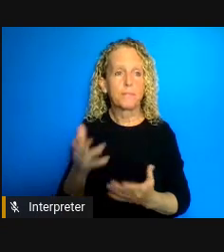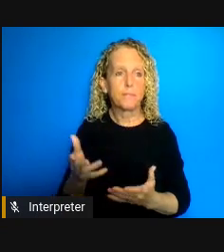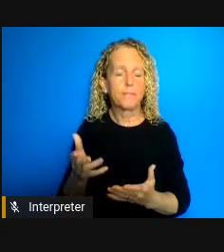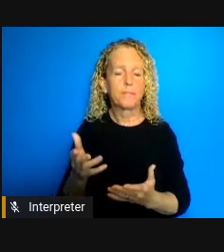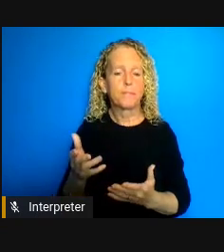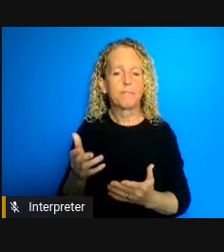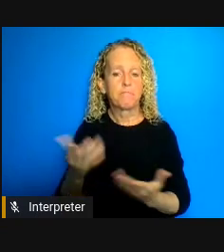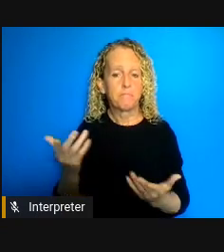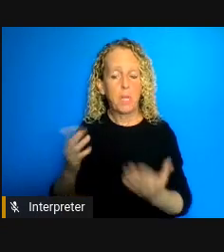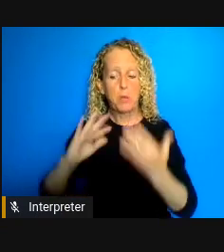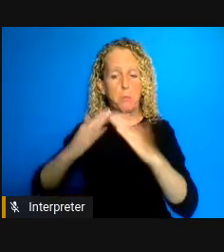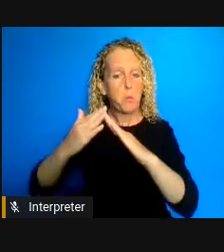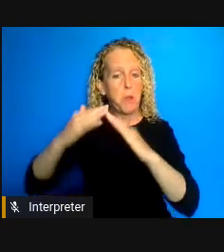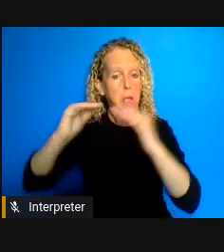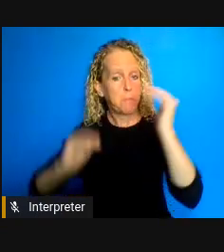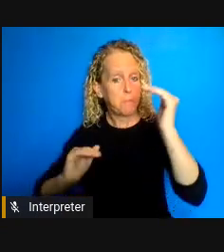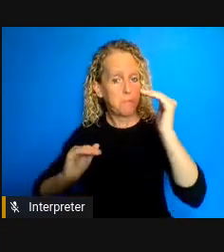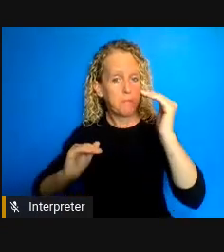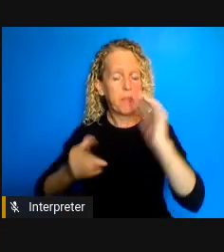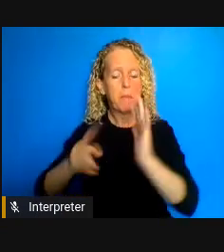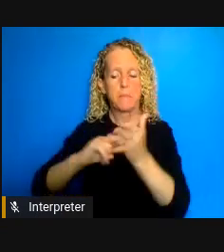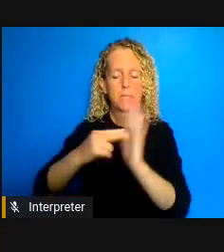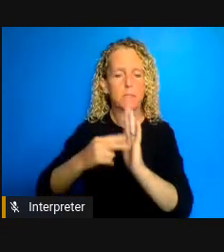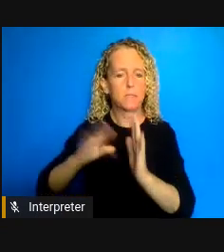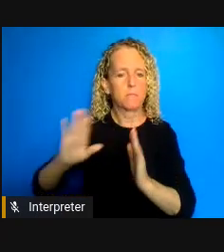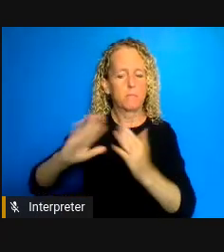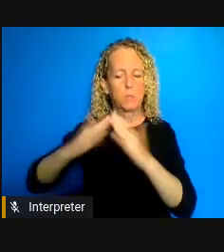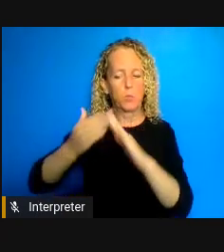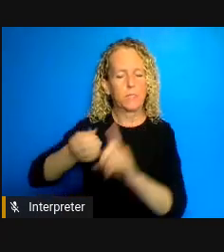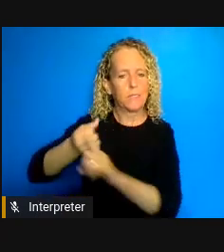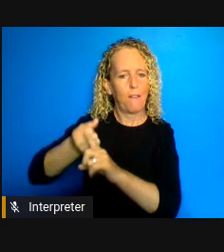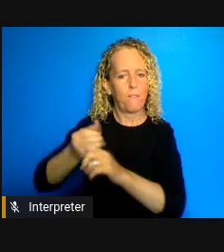these communities more vulnerable and there's also factors which make them